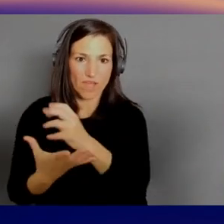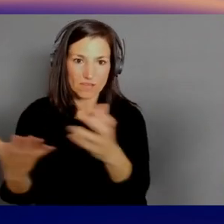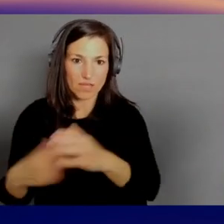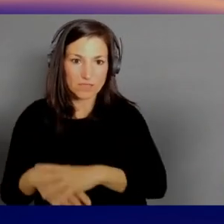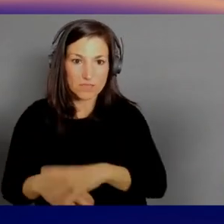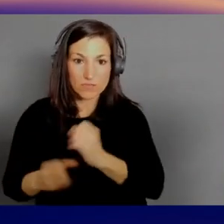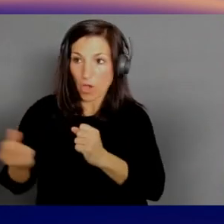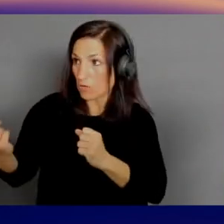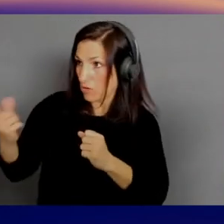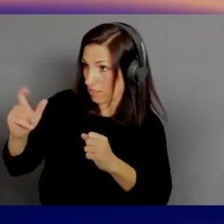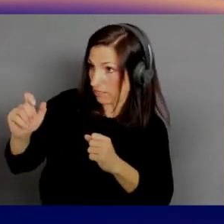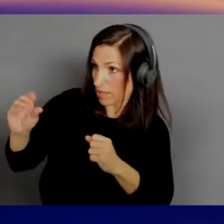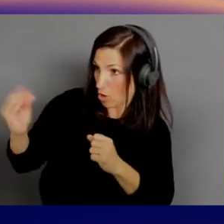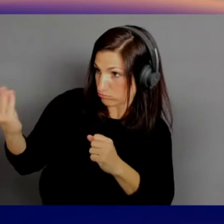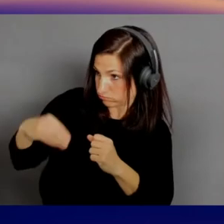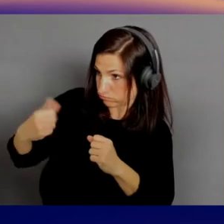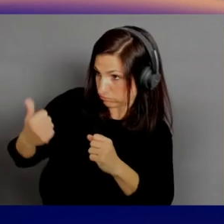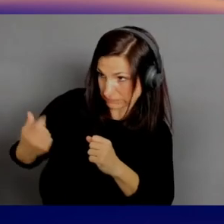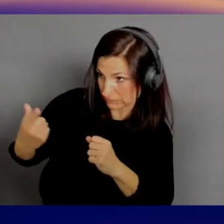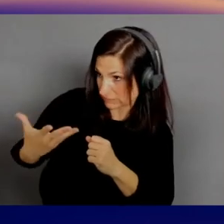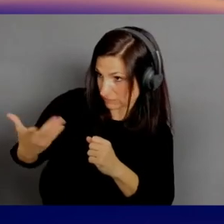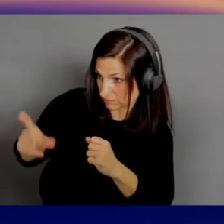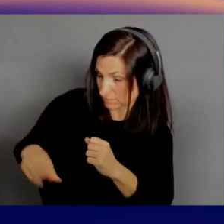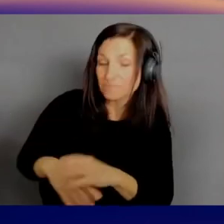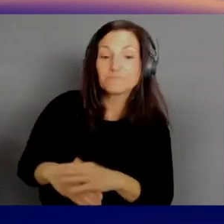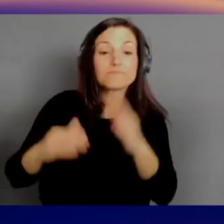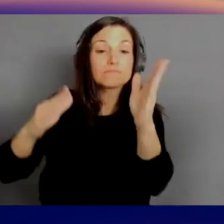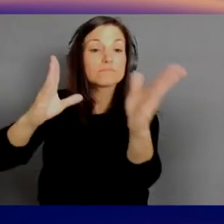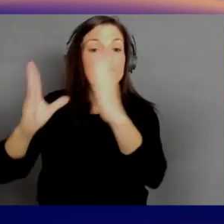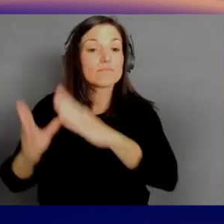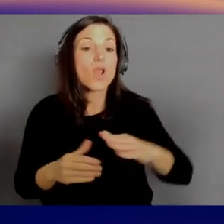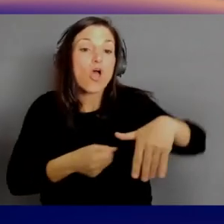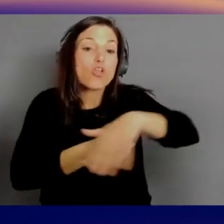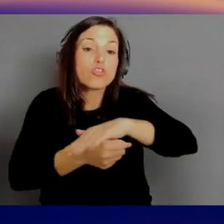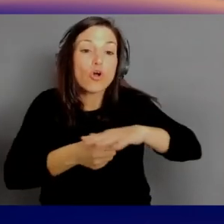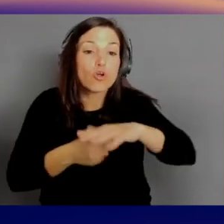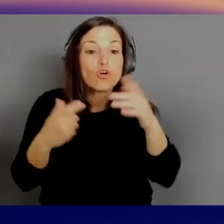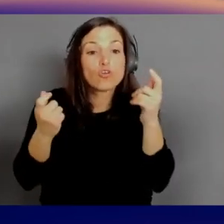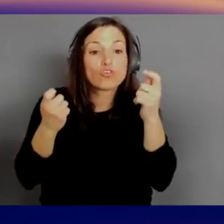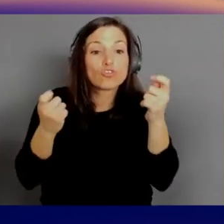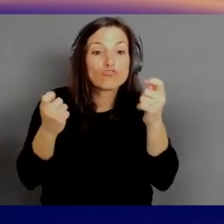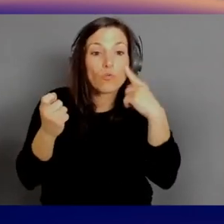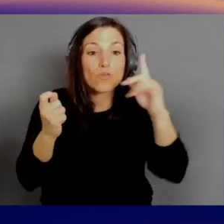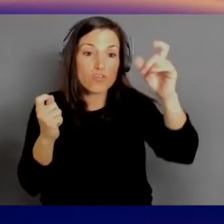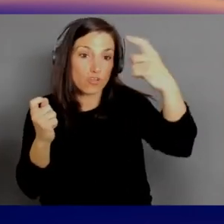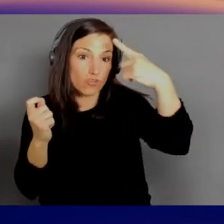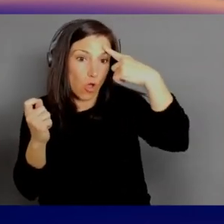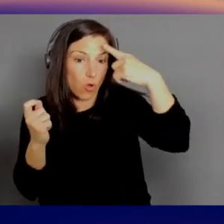"Local Control with Global Security and Trust" is the only cloud trend on here. And what we're seeing is,